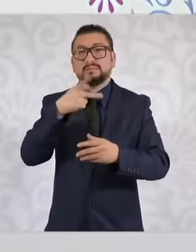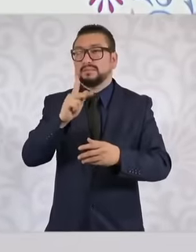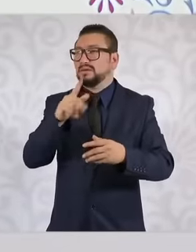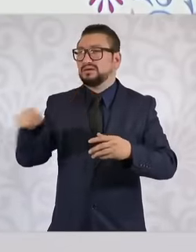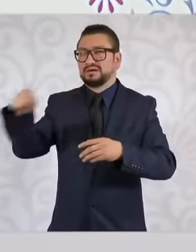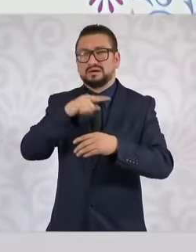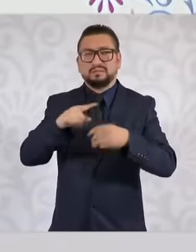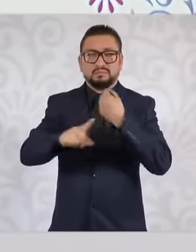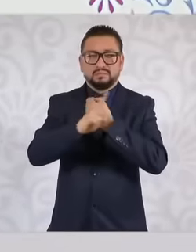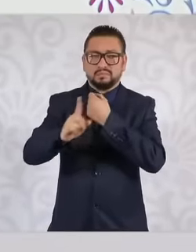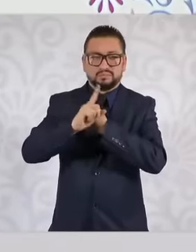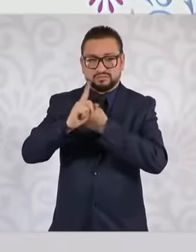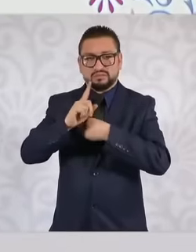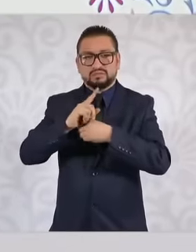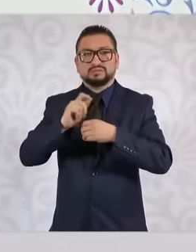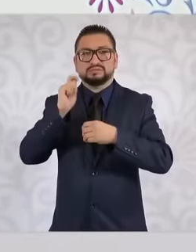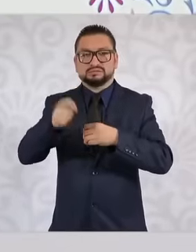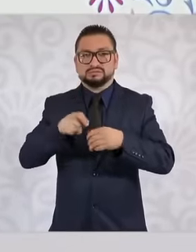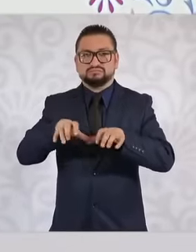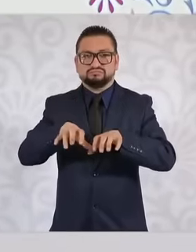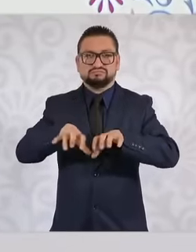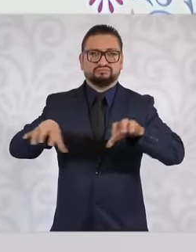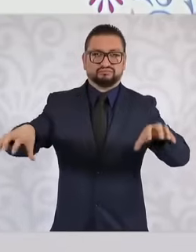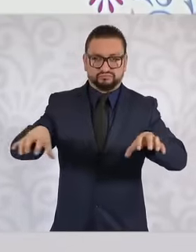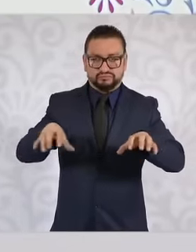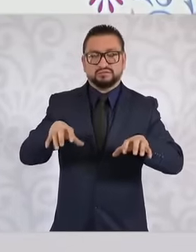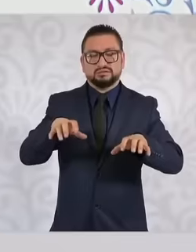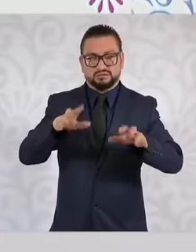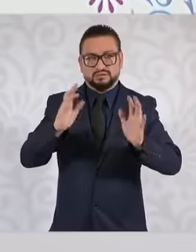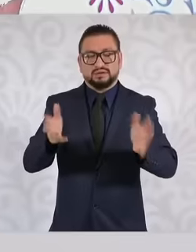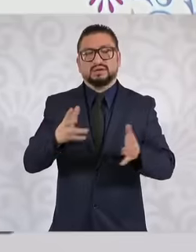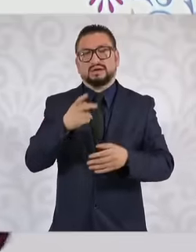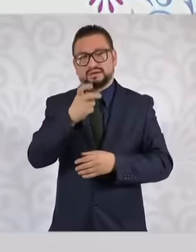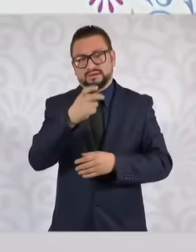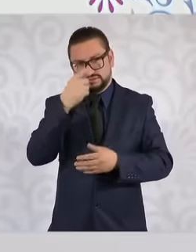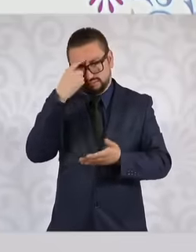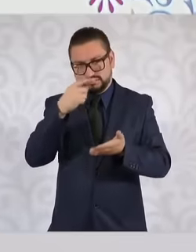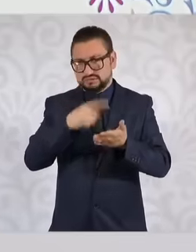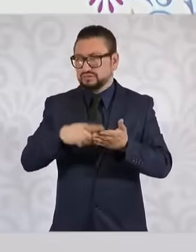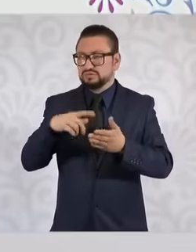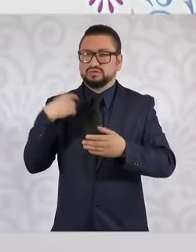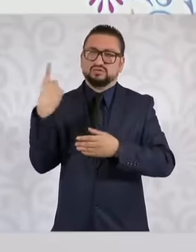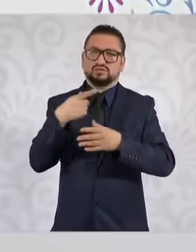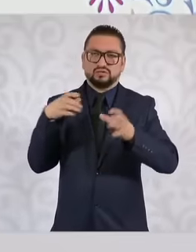is going to be that there are two states and that is the idea. which I think the international community has